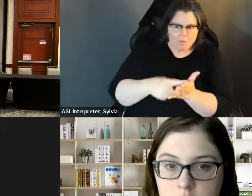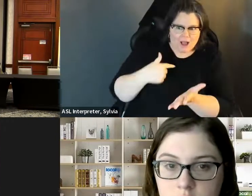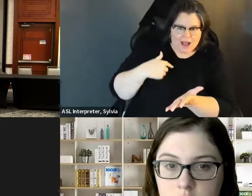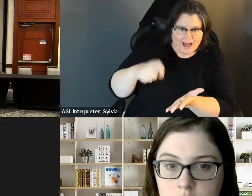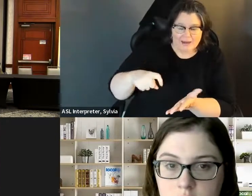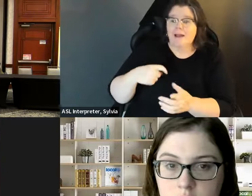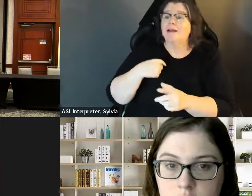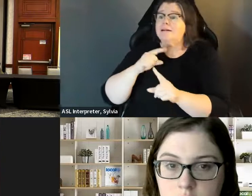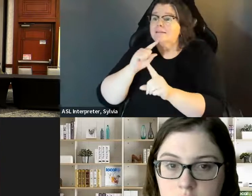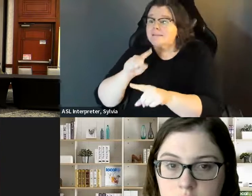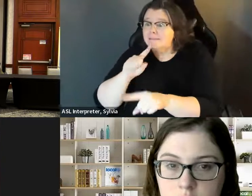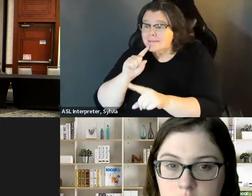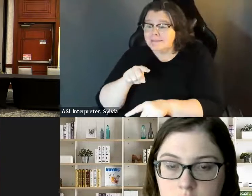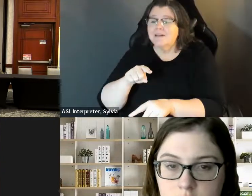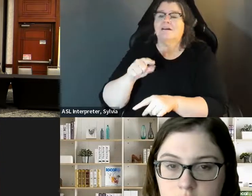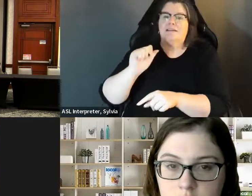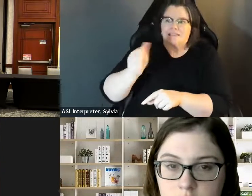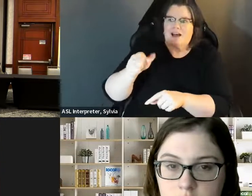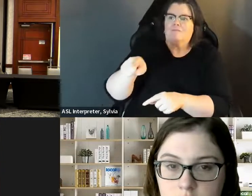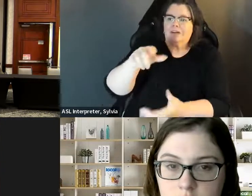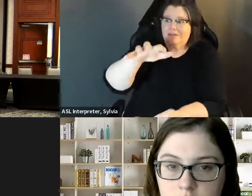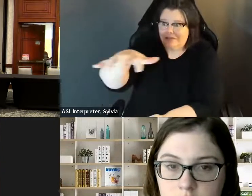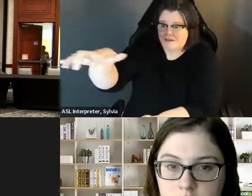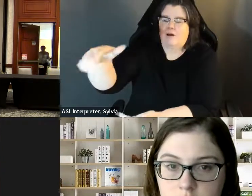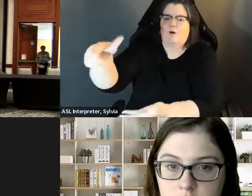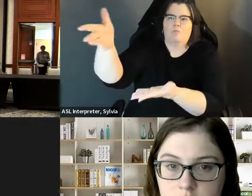needed to go to the store, somebody would come out and